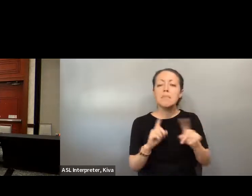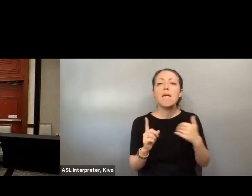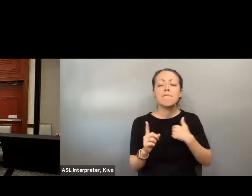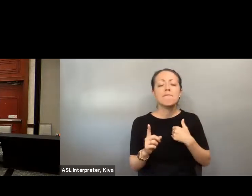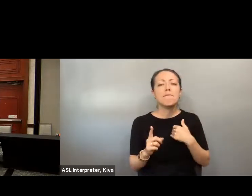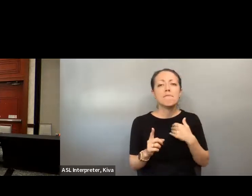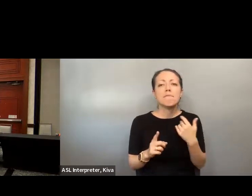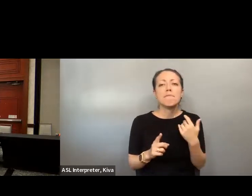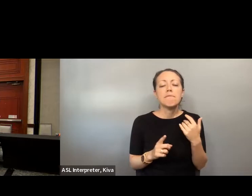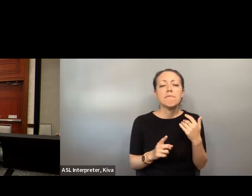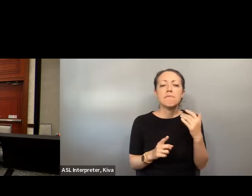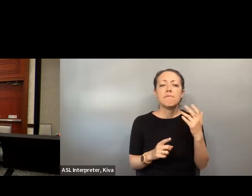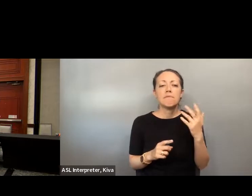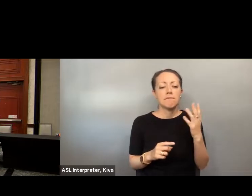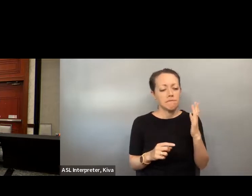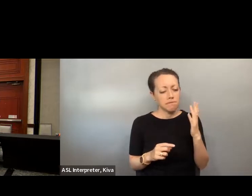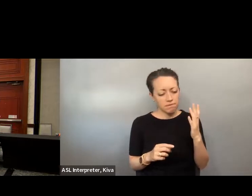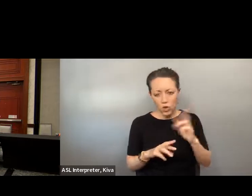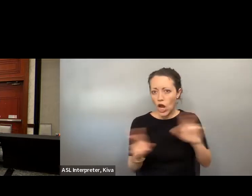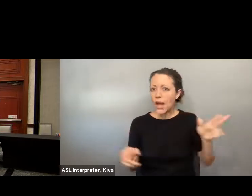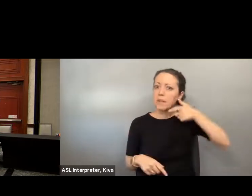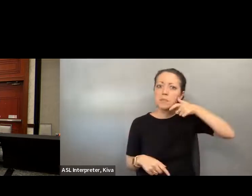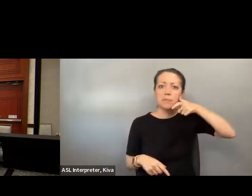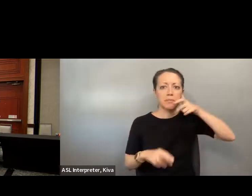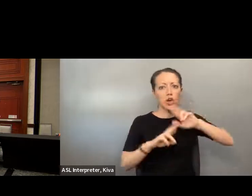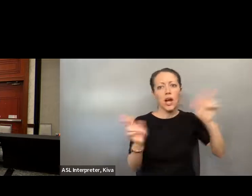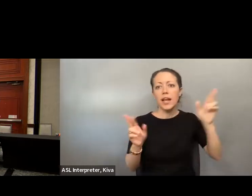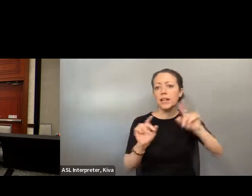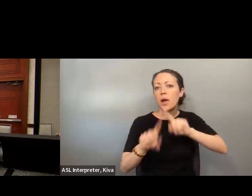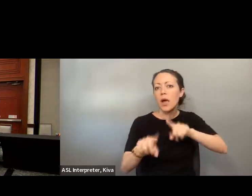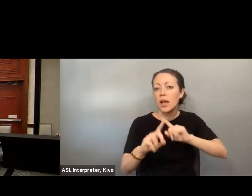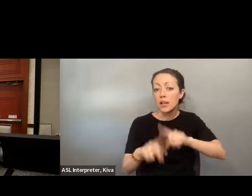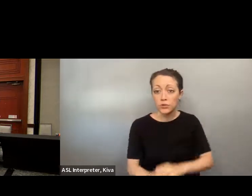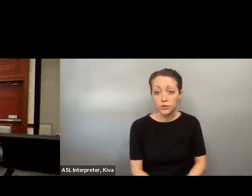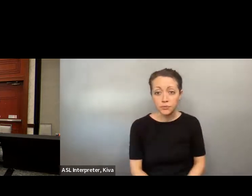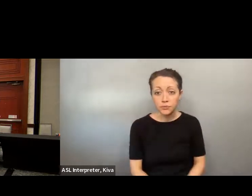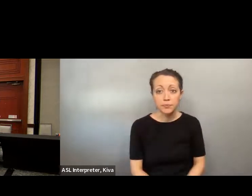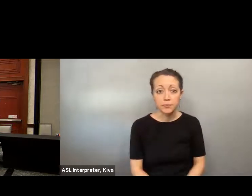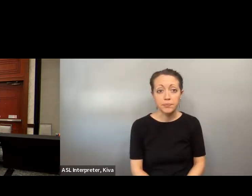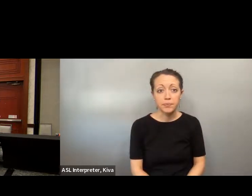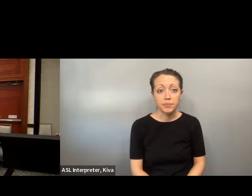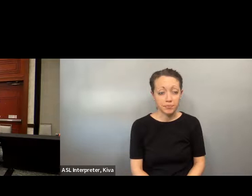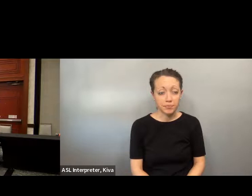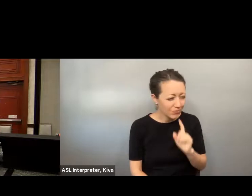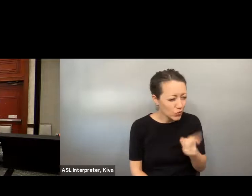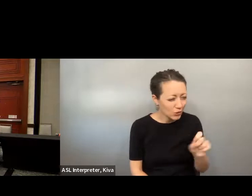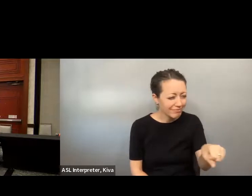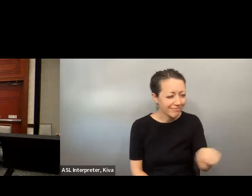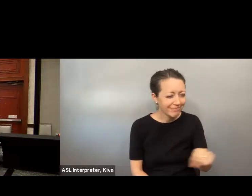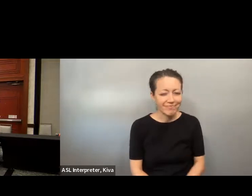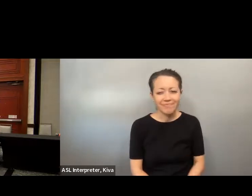No, I don't think it's open 24 /7. It's going to be open during regular business hours, but we will have trained live responders to answer questions It's gonna be open during regular business hours, but we will have trained live responders to answer James.